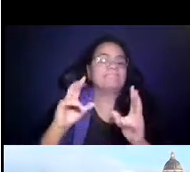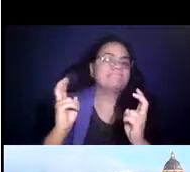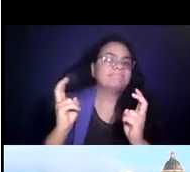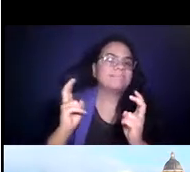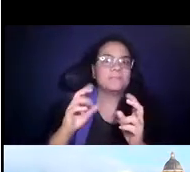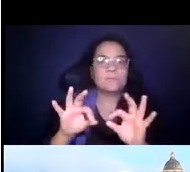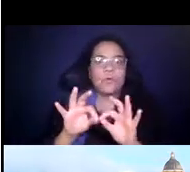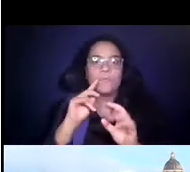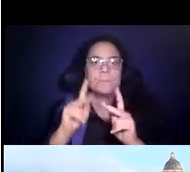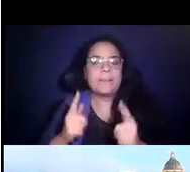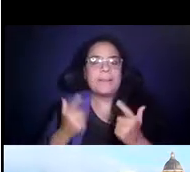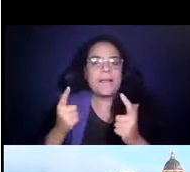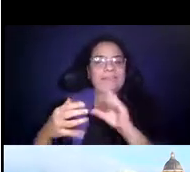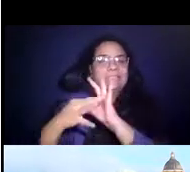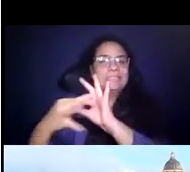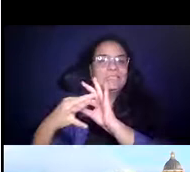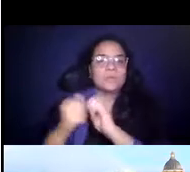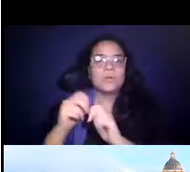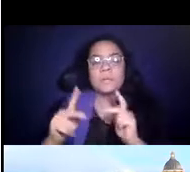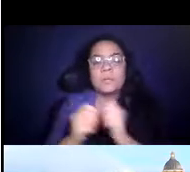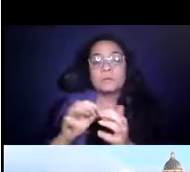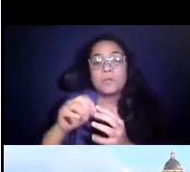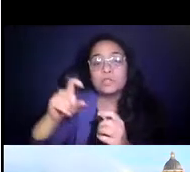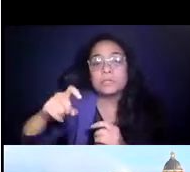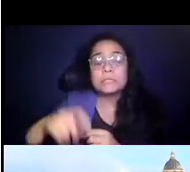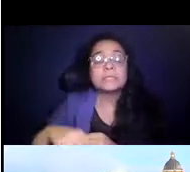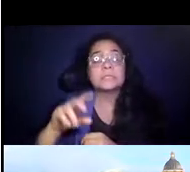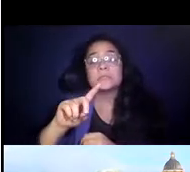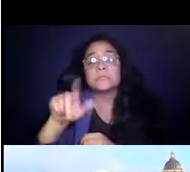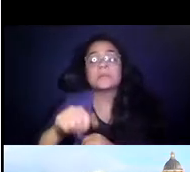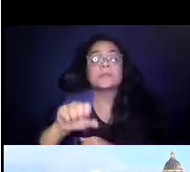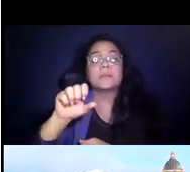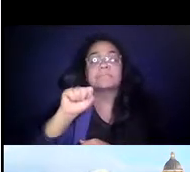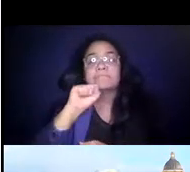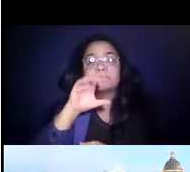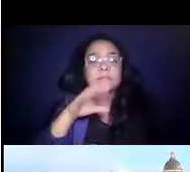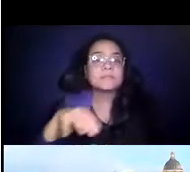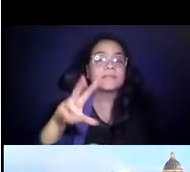and people with special needs like people with 14:27:24 disabilities, seniors and veterans. 14:27:26 Next slide, please.